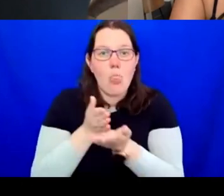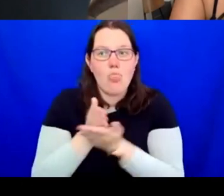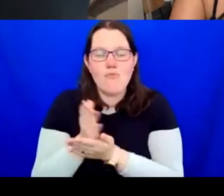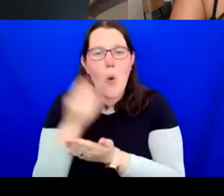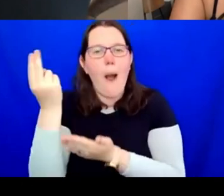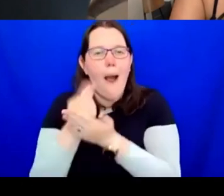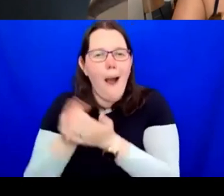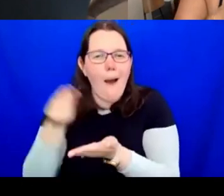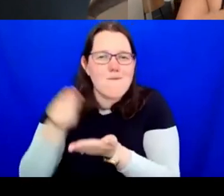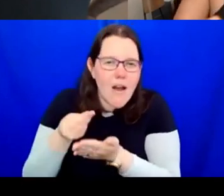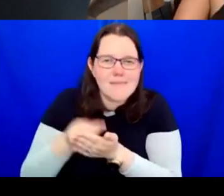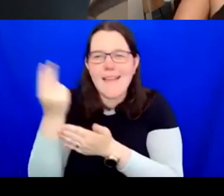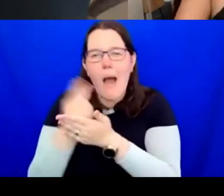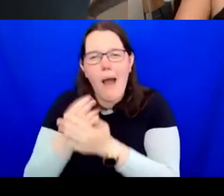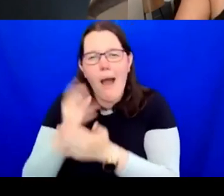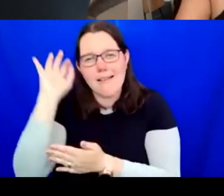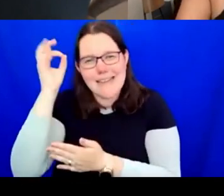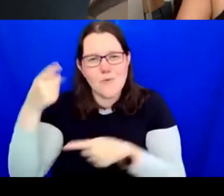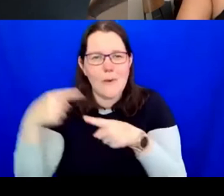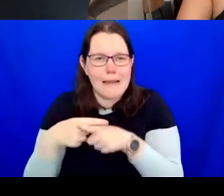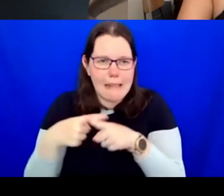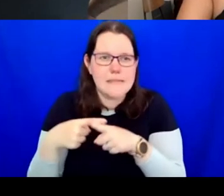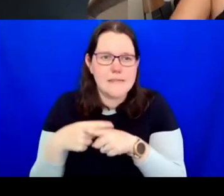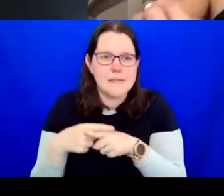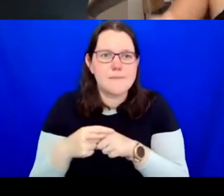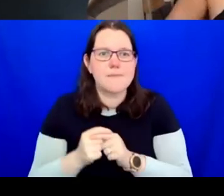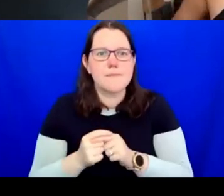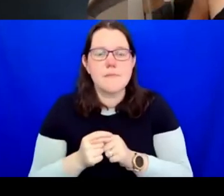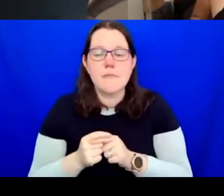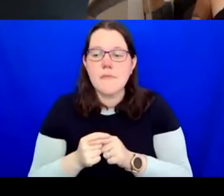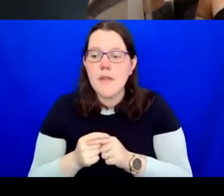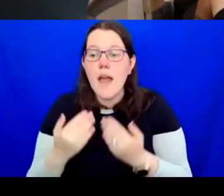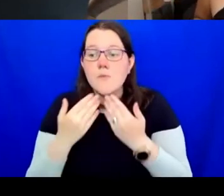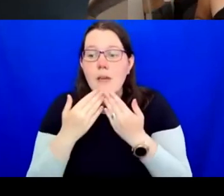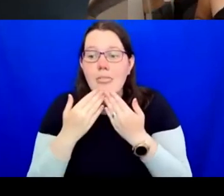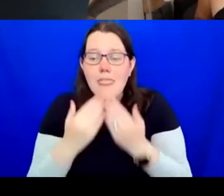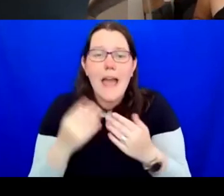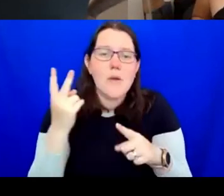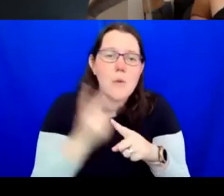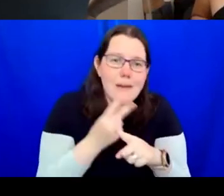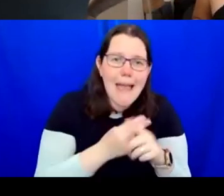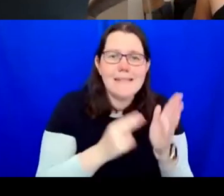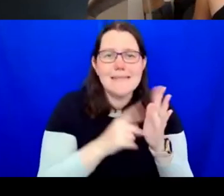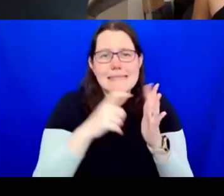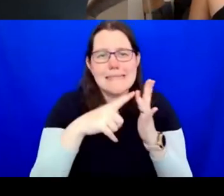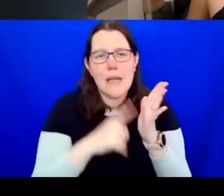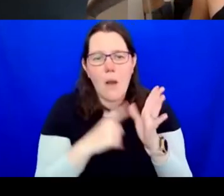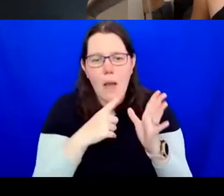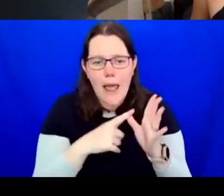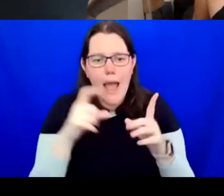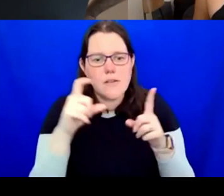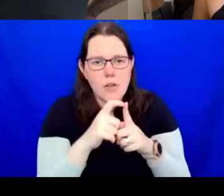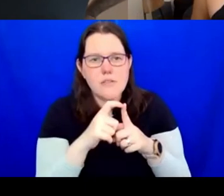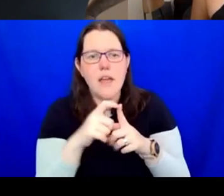I'd also like to thank you once again to Nicola Dutton and Rachel Radford for signing and